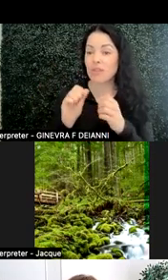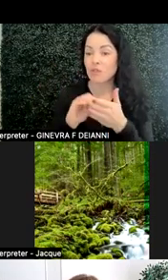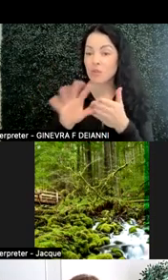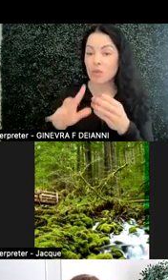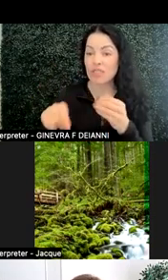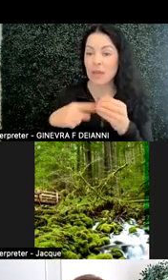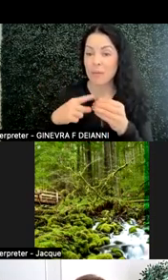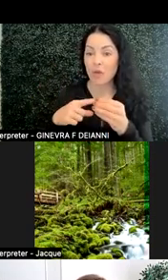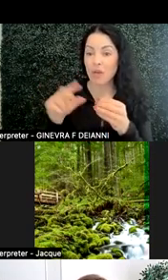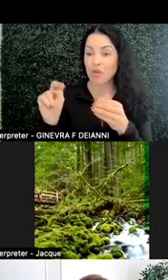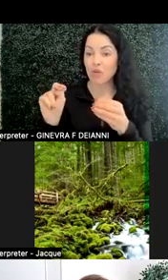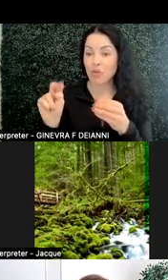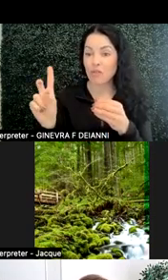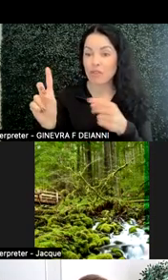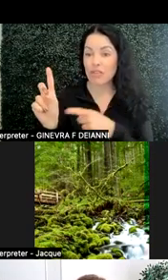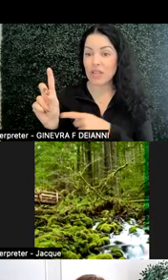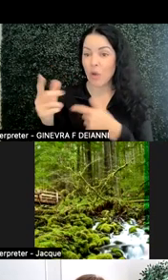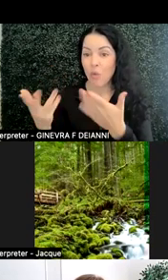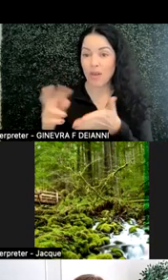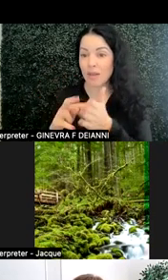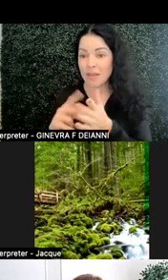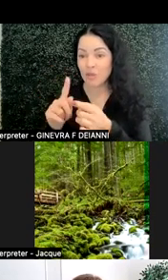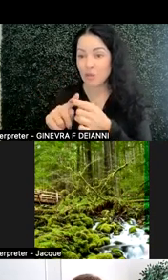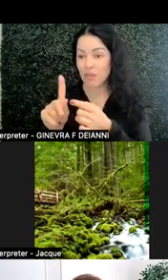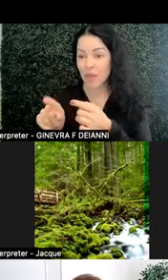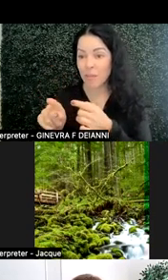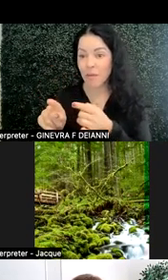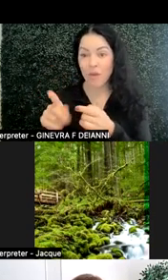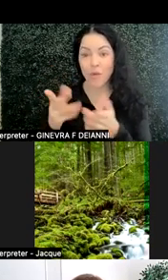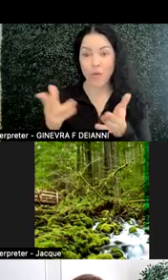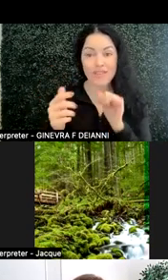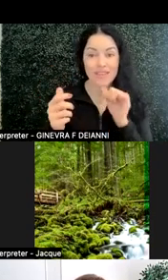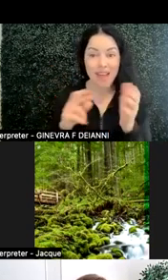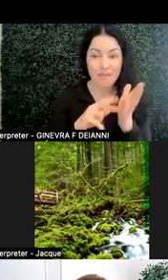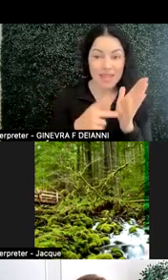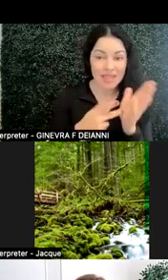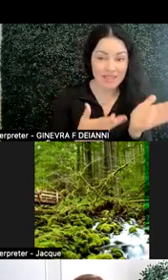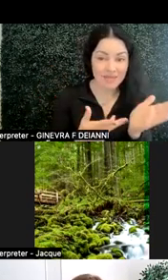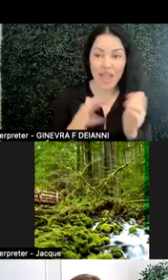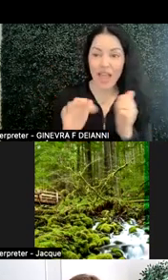what that means and doesn't mean to them, what does it mean in their STEM education,